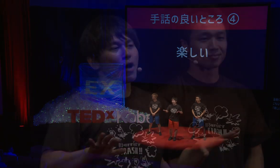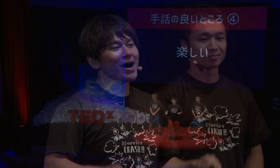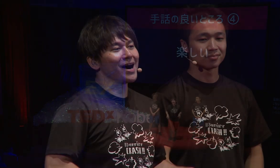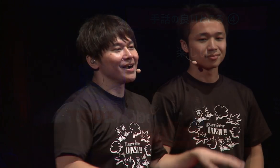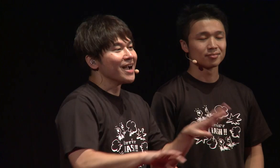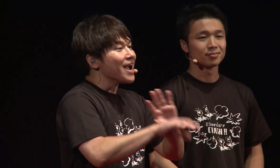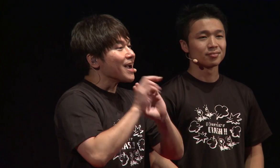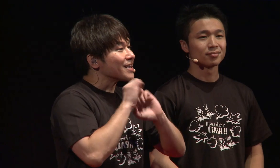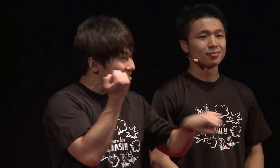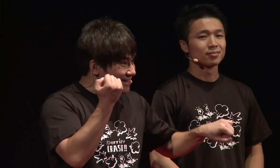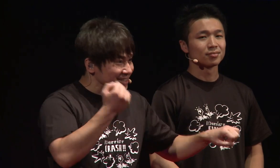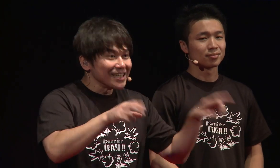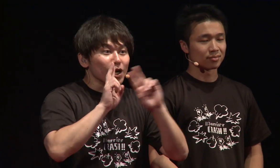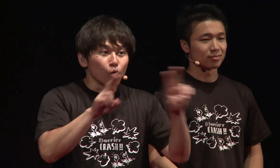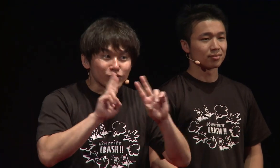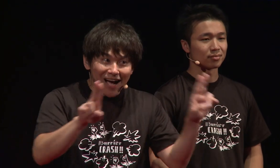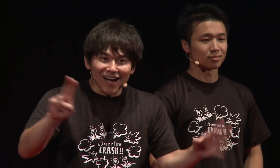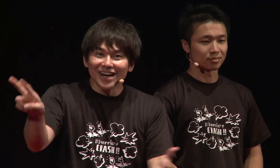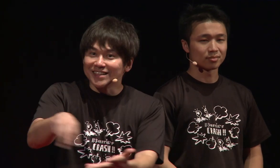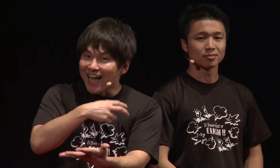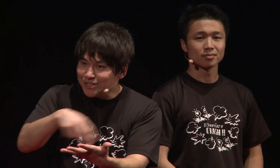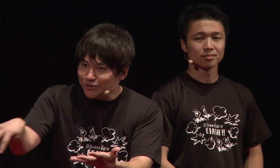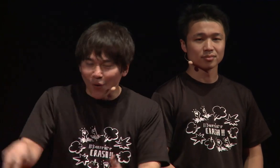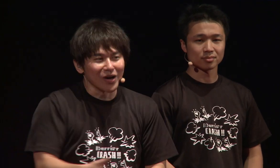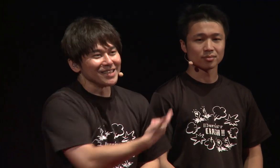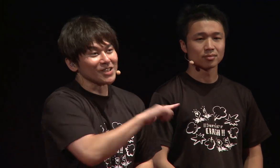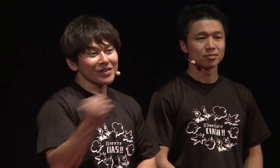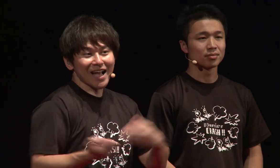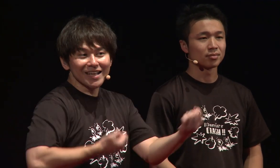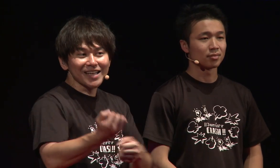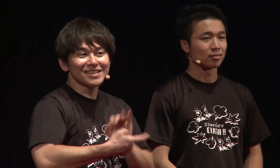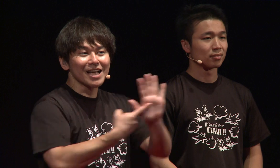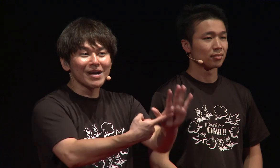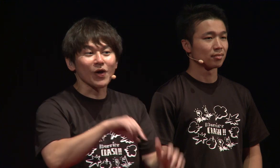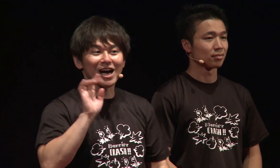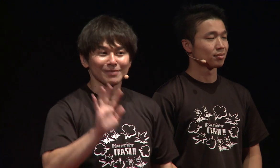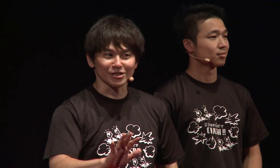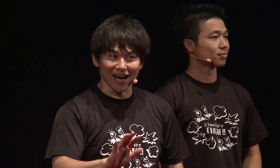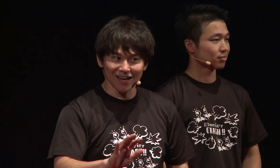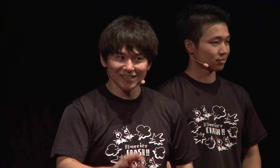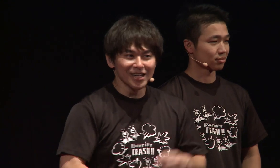There are lots of entertainment genres such as drama, song and dance.